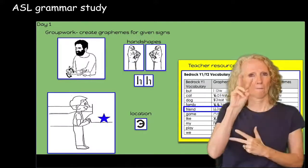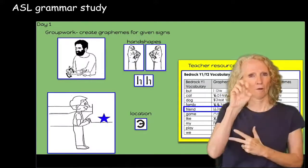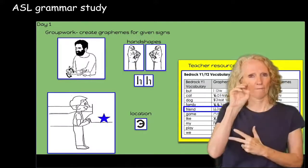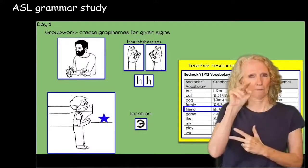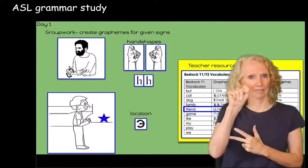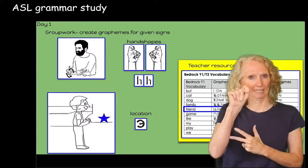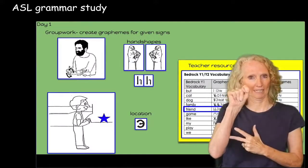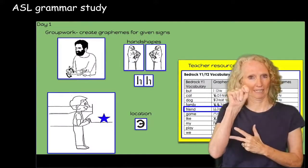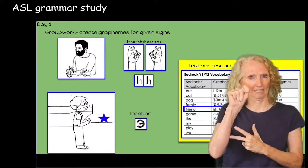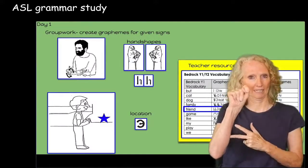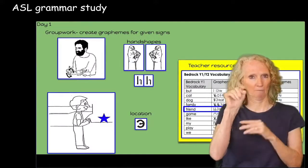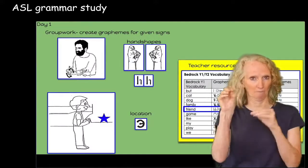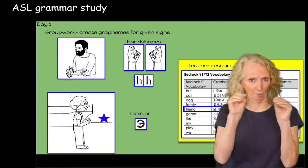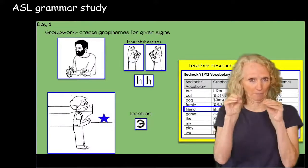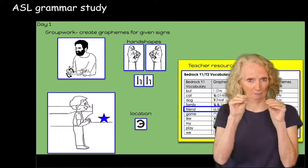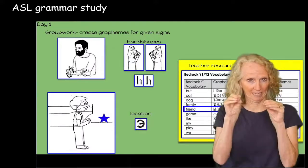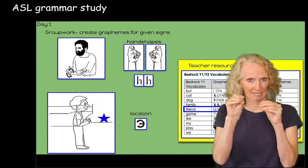and movement